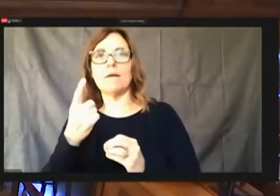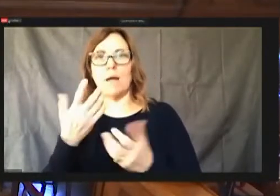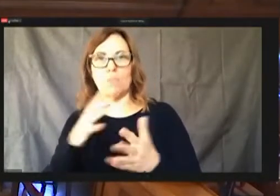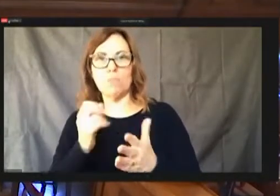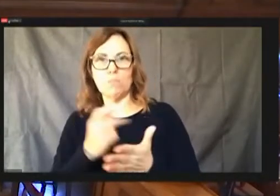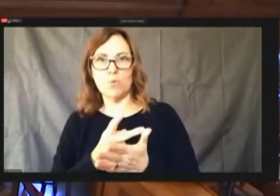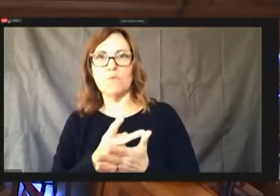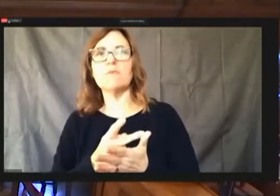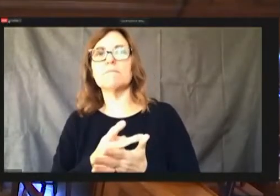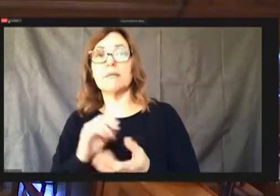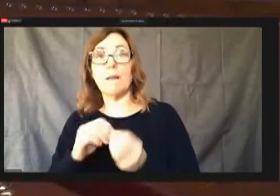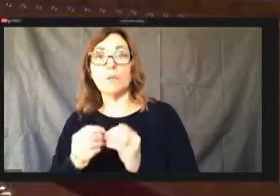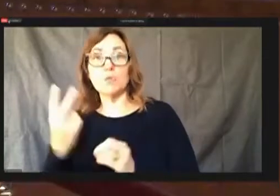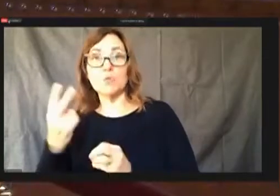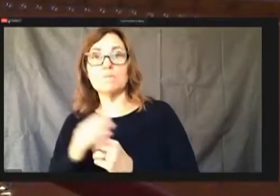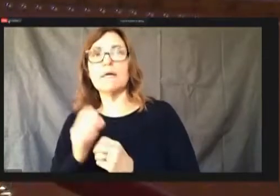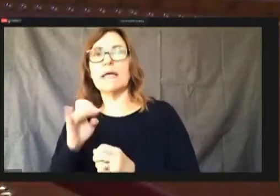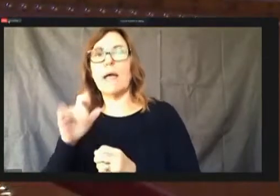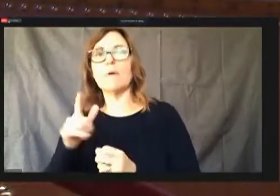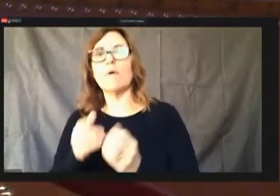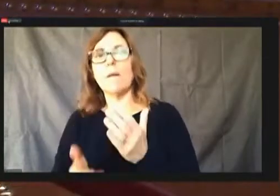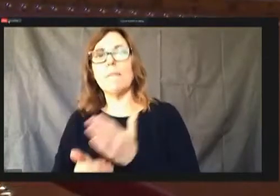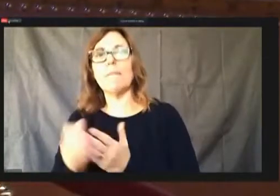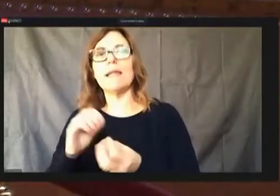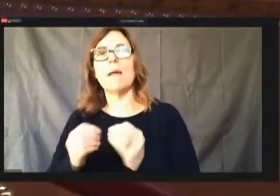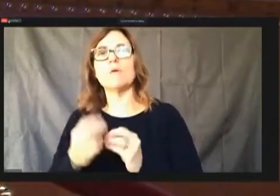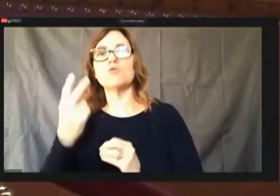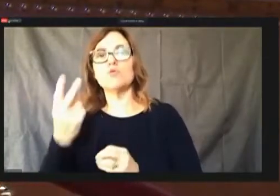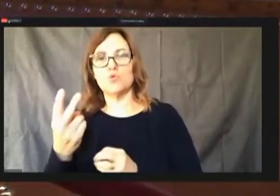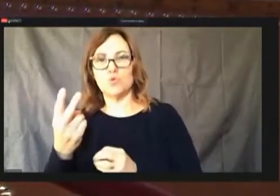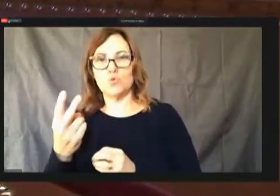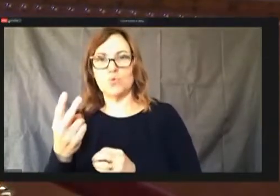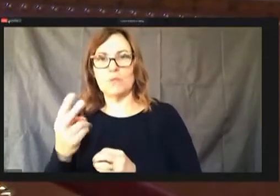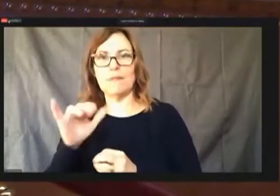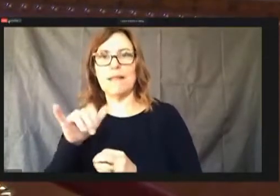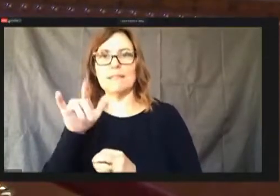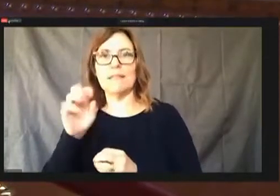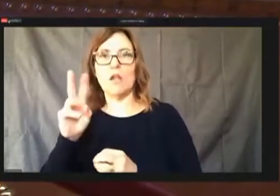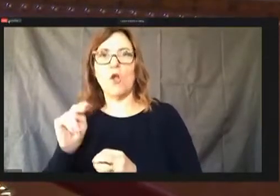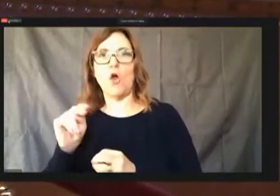Capital limit number two as the lawn street promenade few hundred thousand dollars from